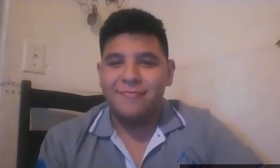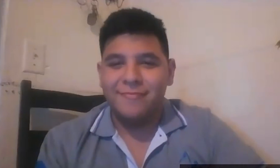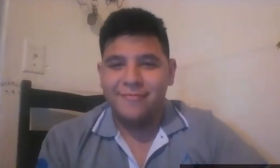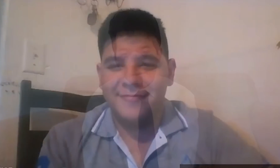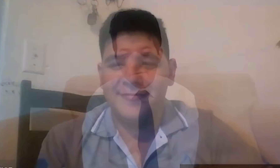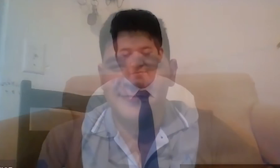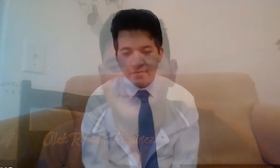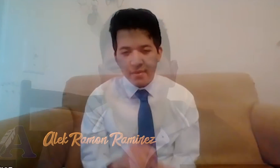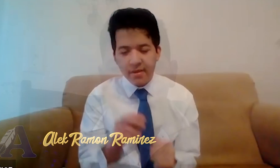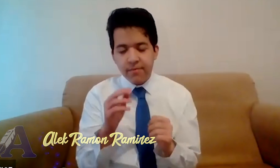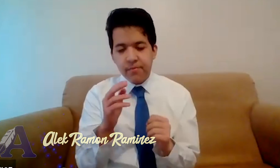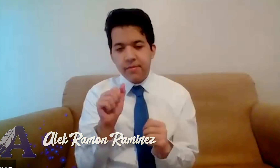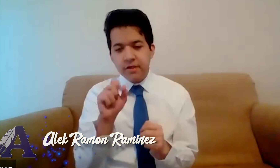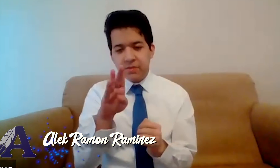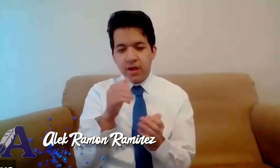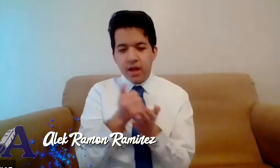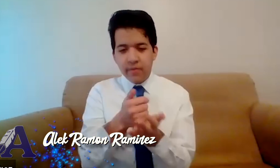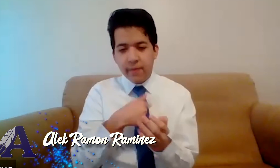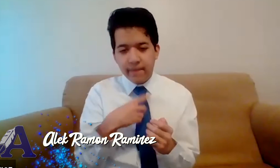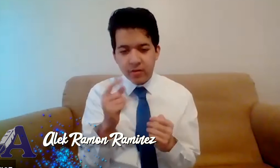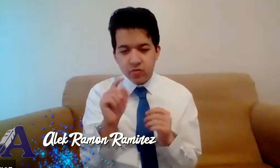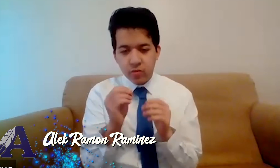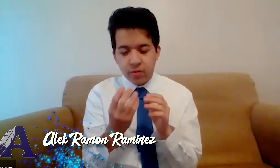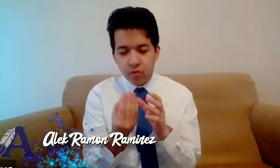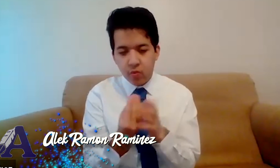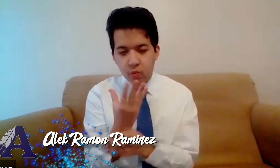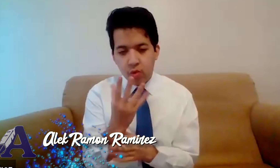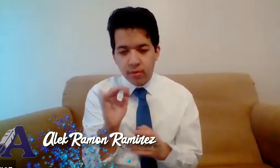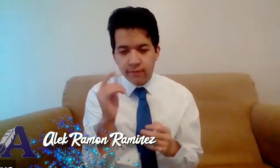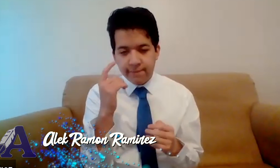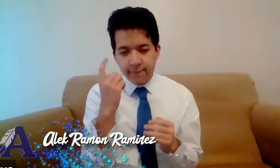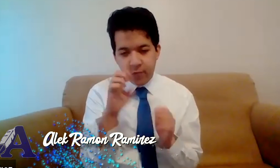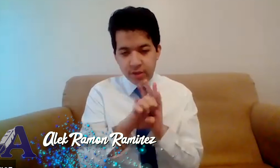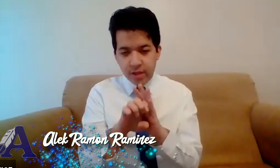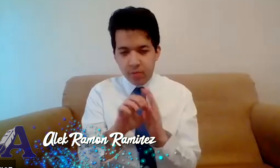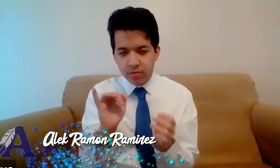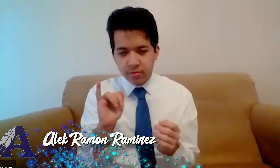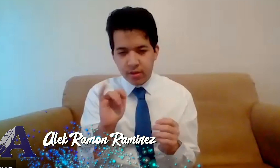ALEK RAMON RAMIREZ ON SCREEN. ASDB HAS HELPED ME TO GROW